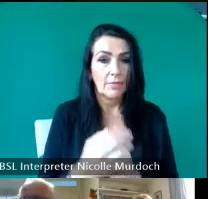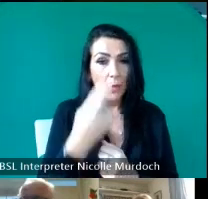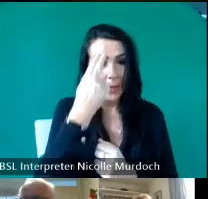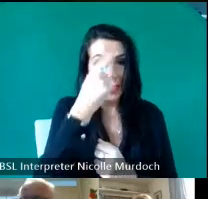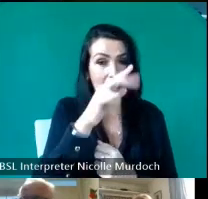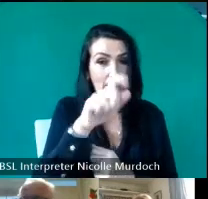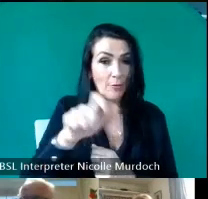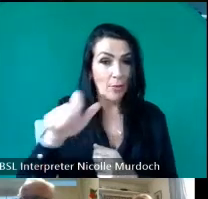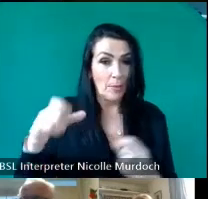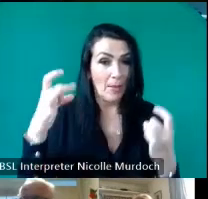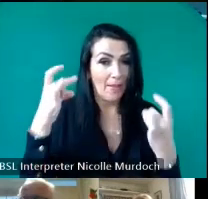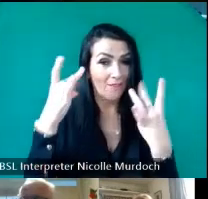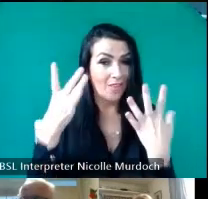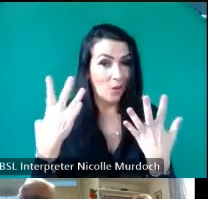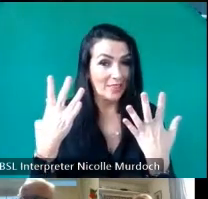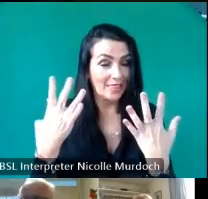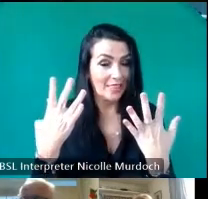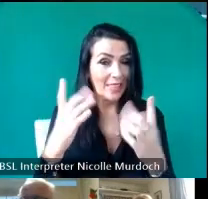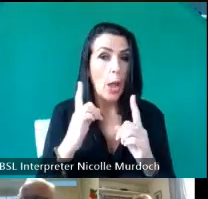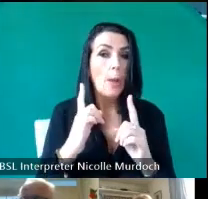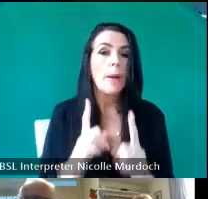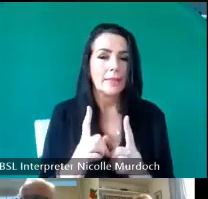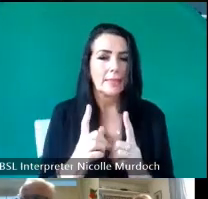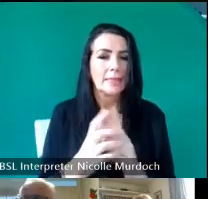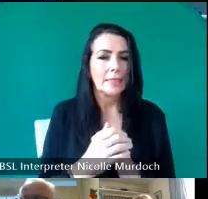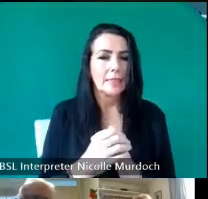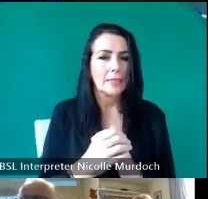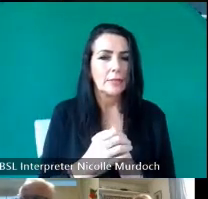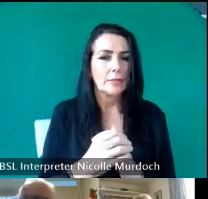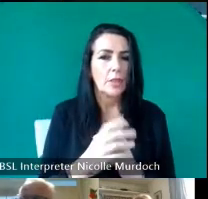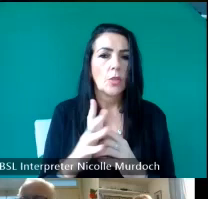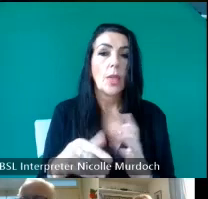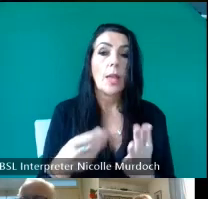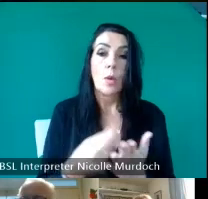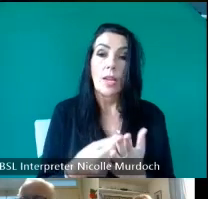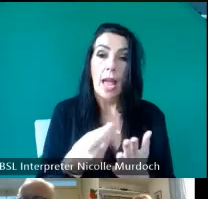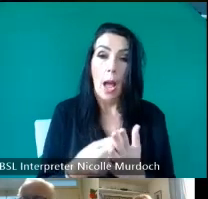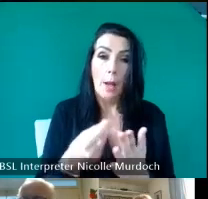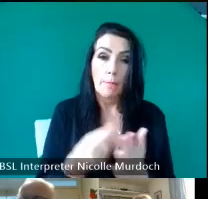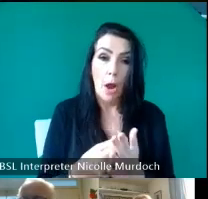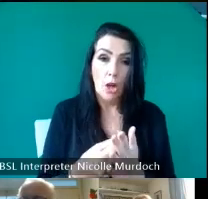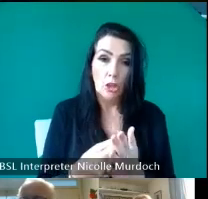down in the island tradition is the curse laid on the proprietor by the departing Islanders as